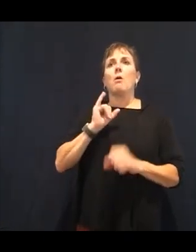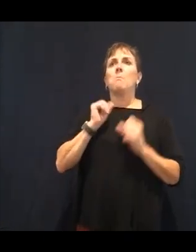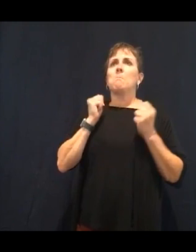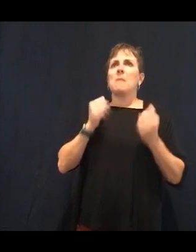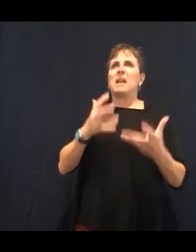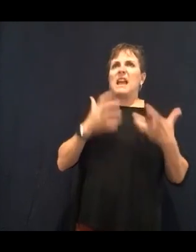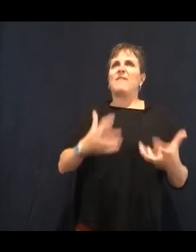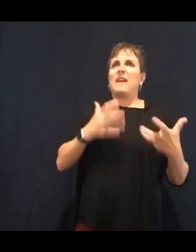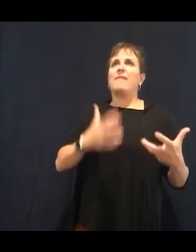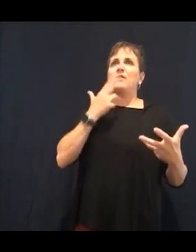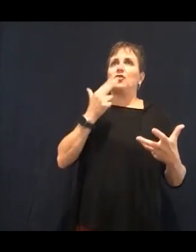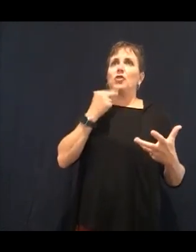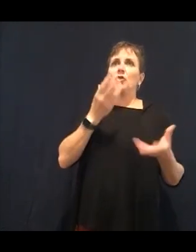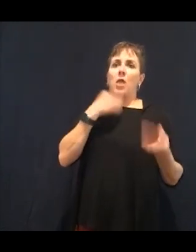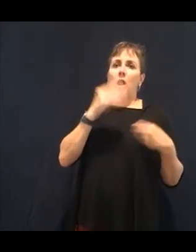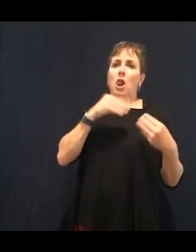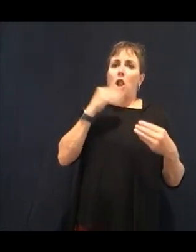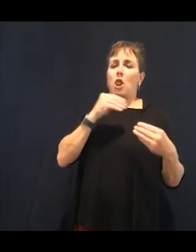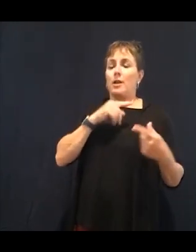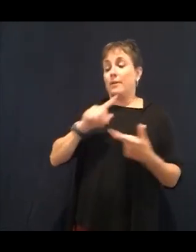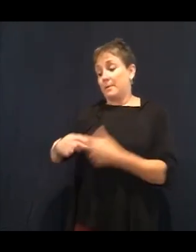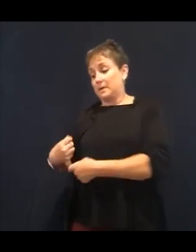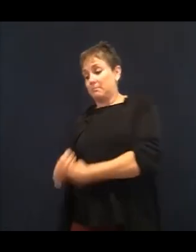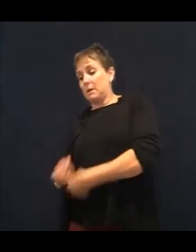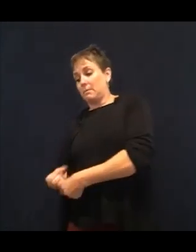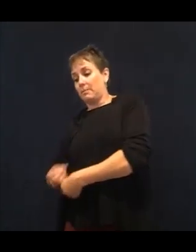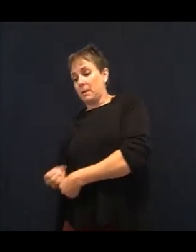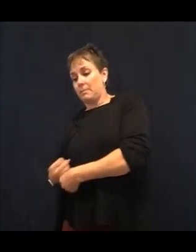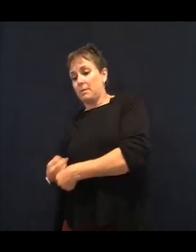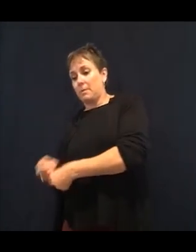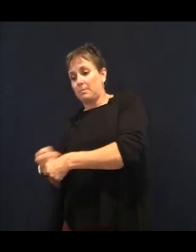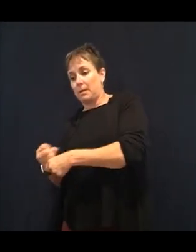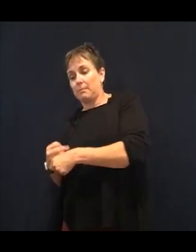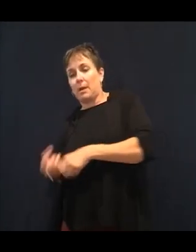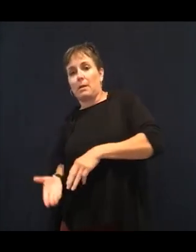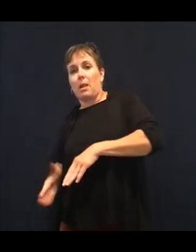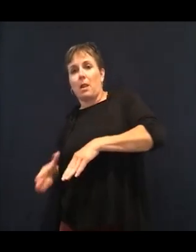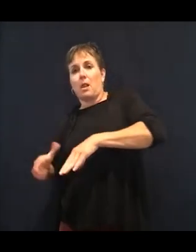So then what goes up must come down. Right. We go on that